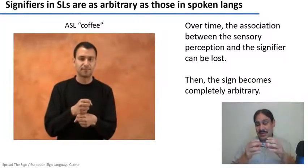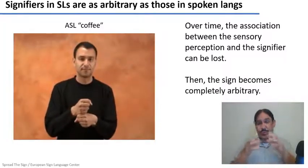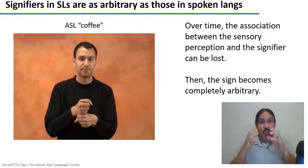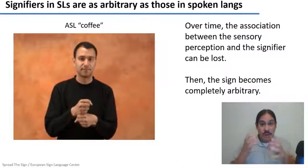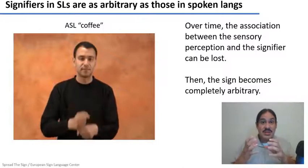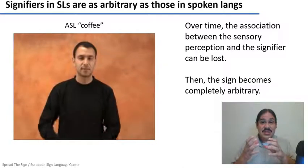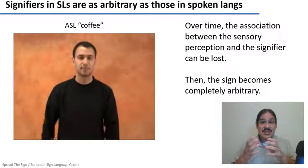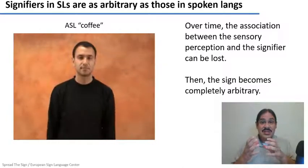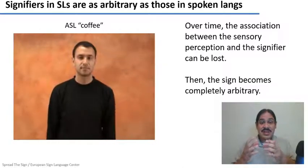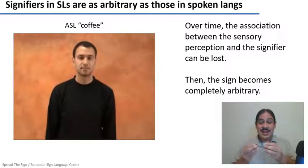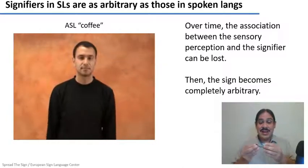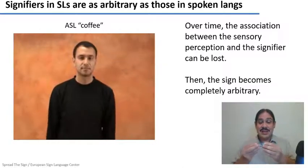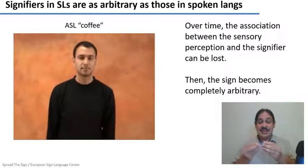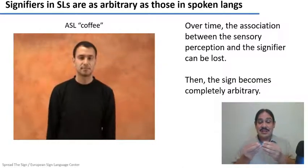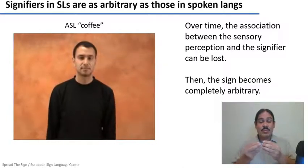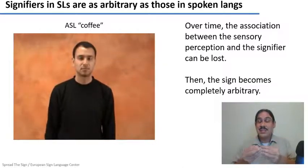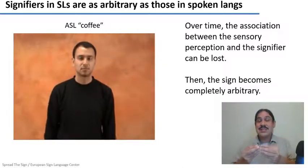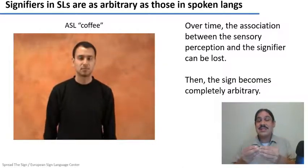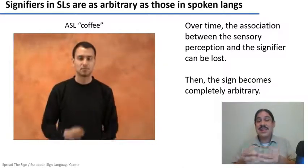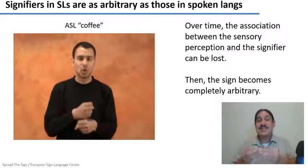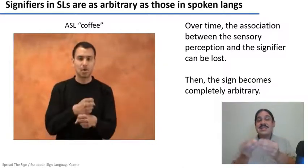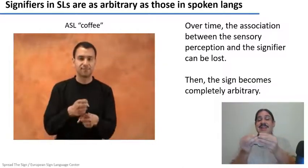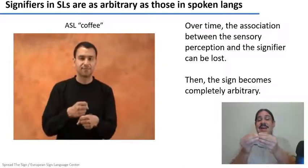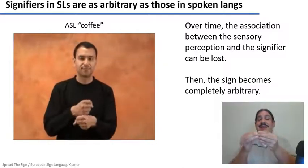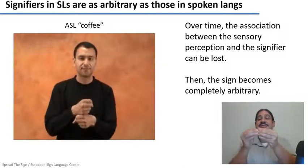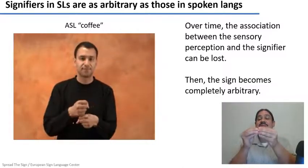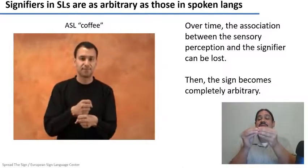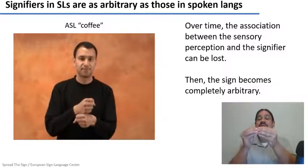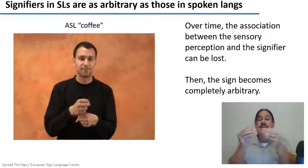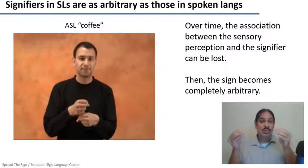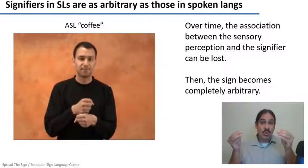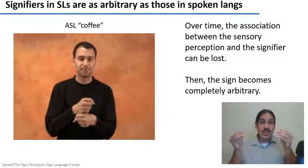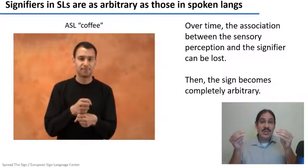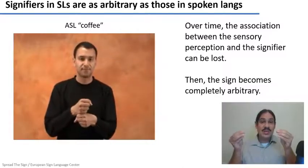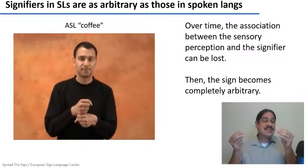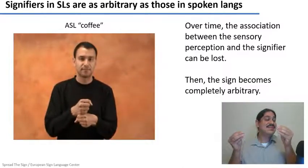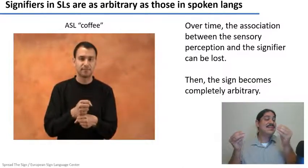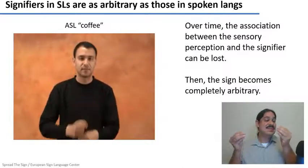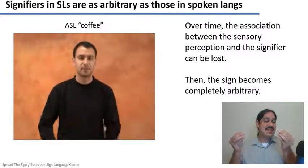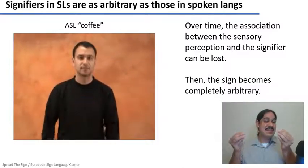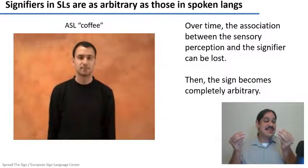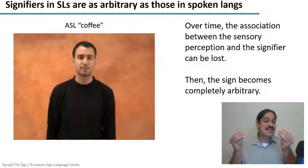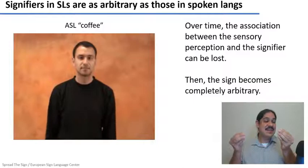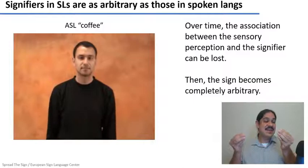just as in spoken languages. it's just that maybe